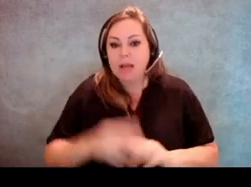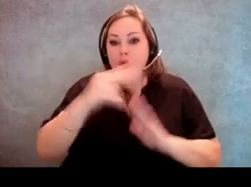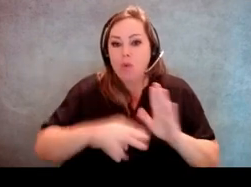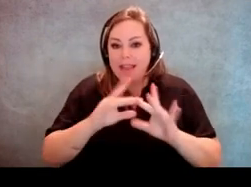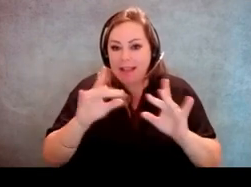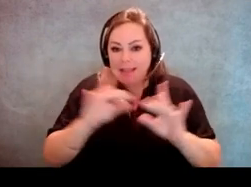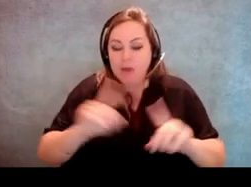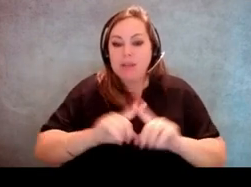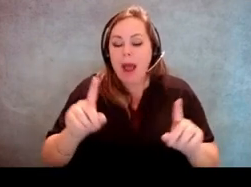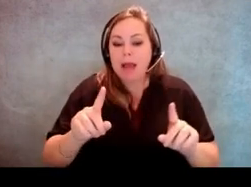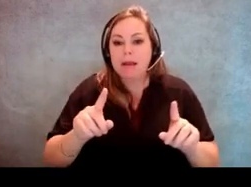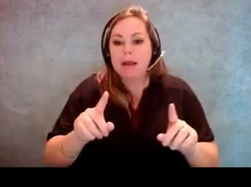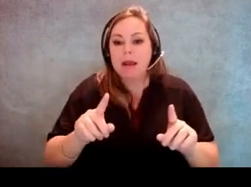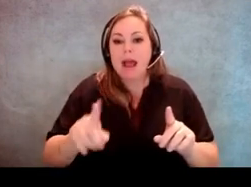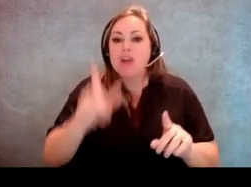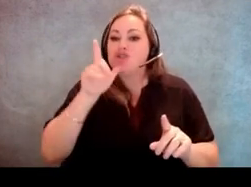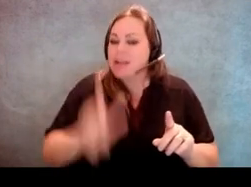a poll worker actually should not be,